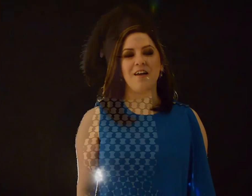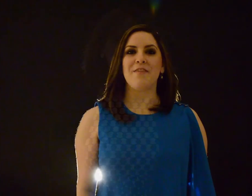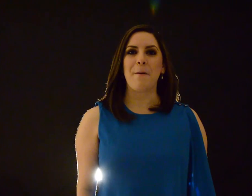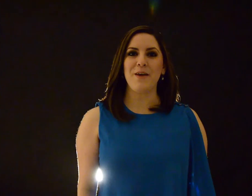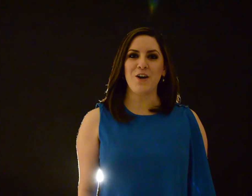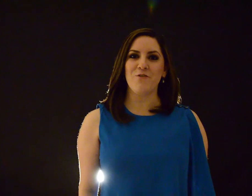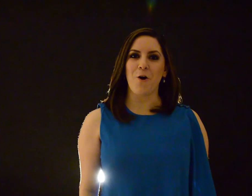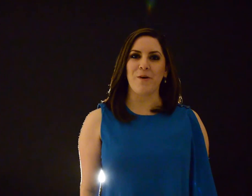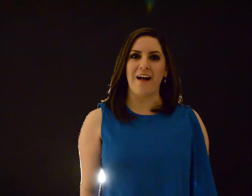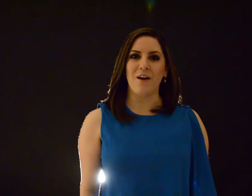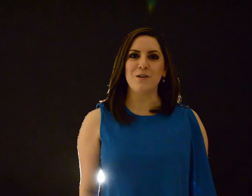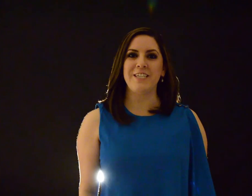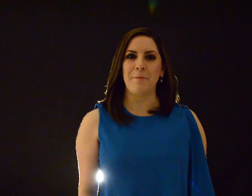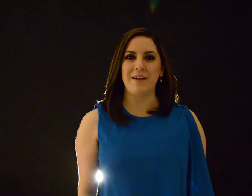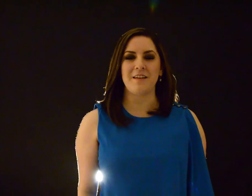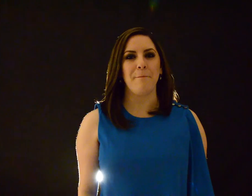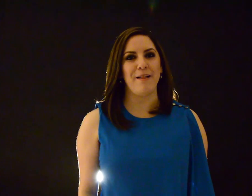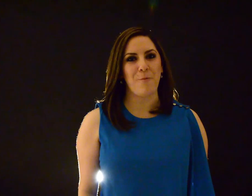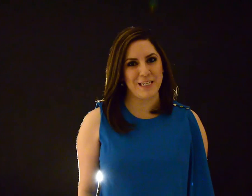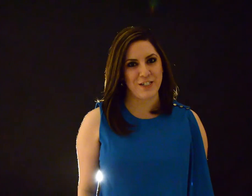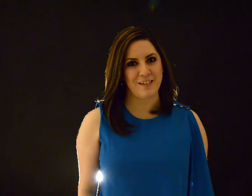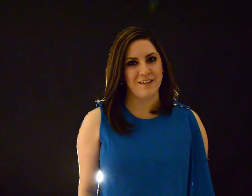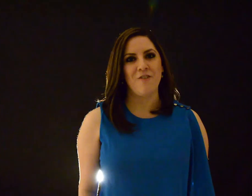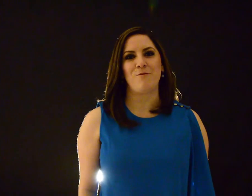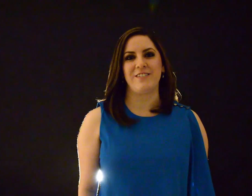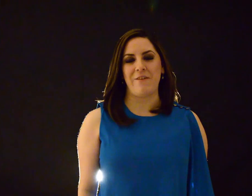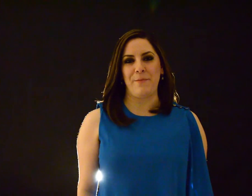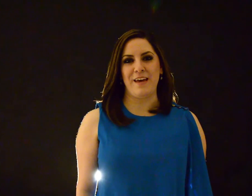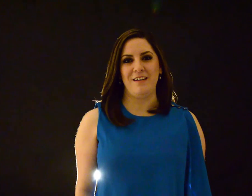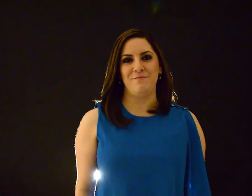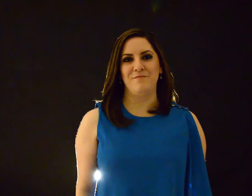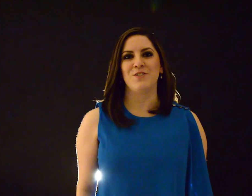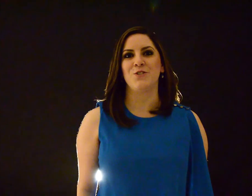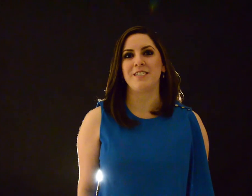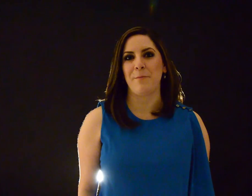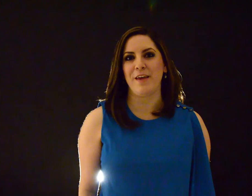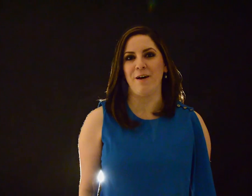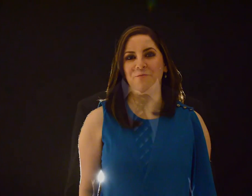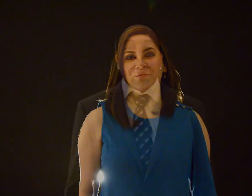The Beacon of Hope Gala will take place at Belo Mansion from 7pm-10pm